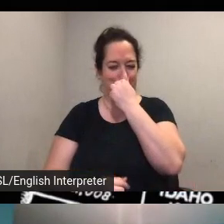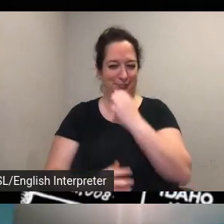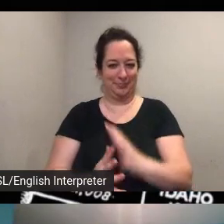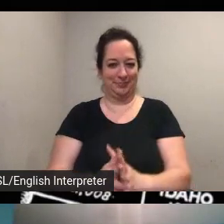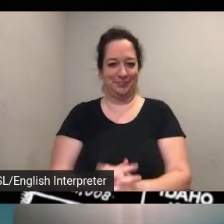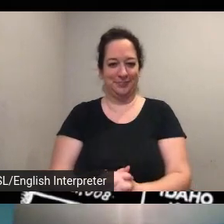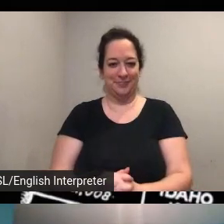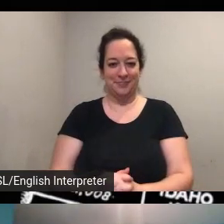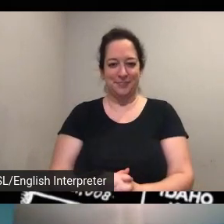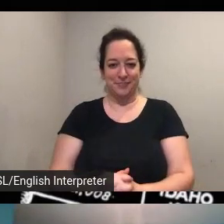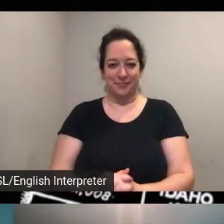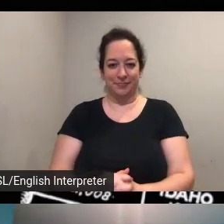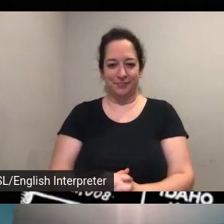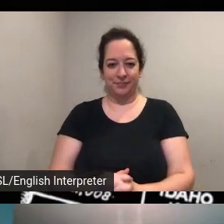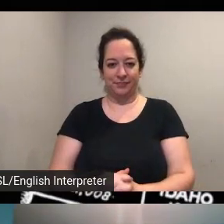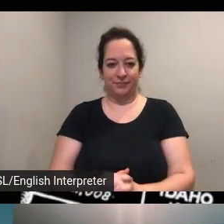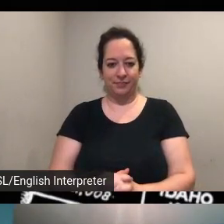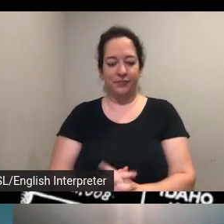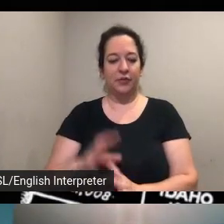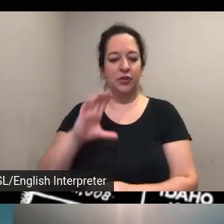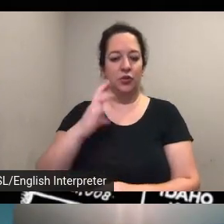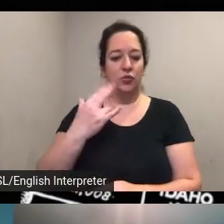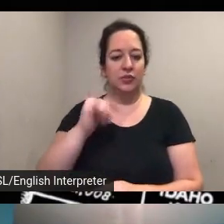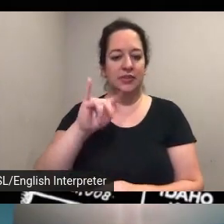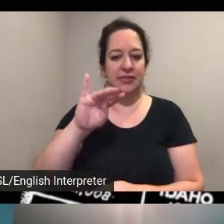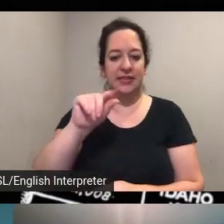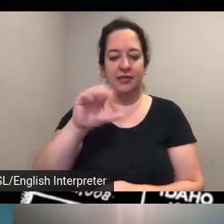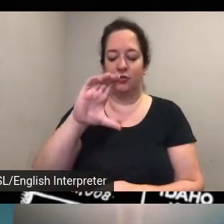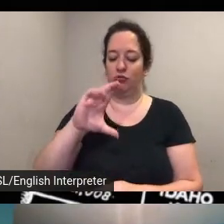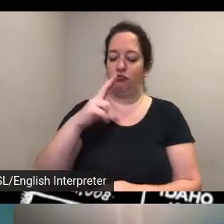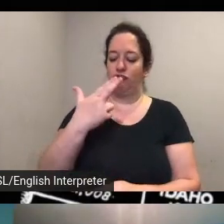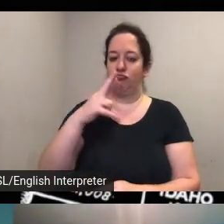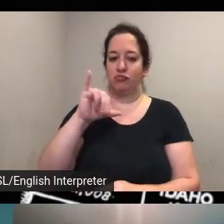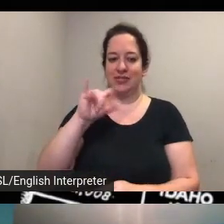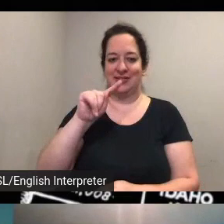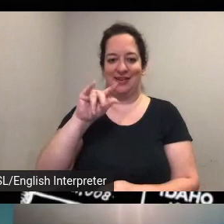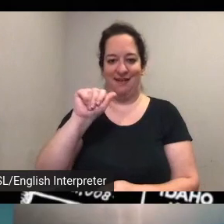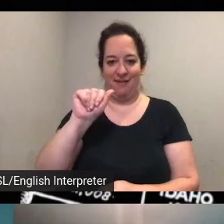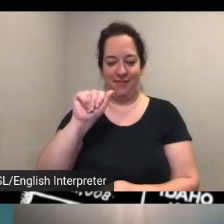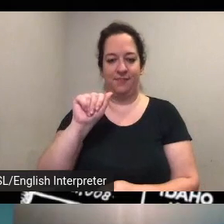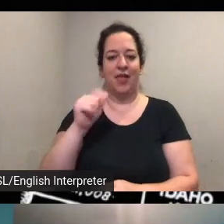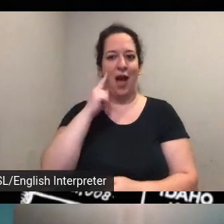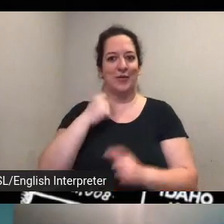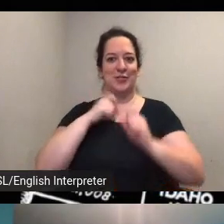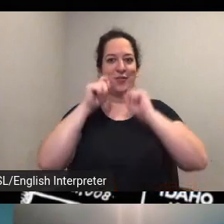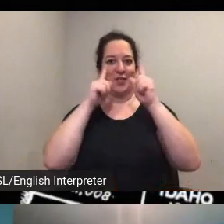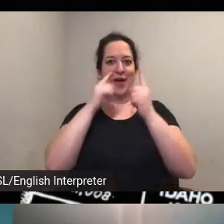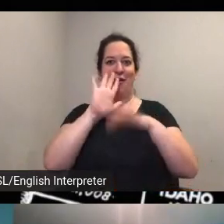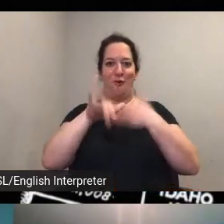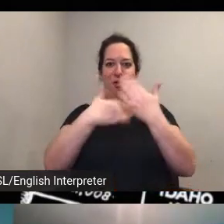yeah building on that i would say that i was most surprised just by all of the overlap especially like the temperance movement